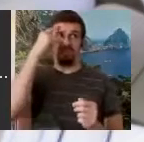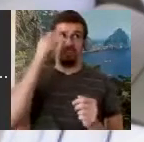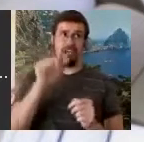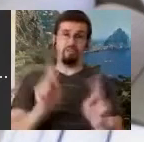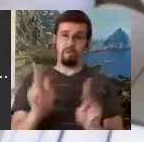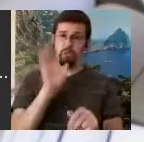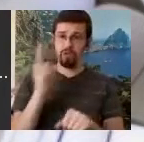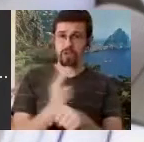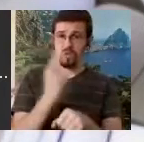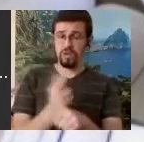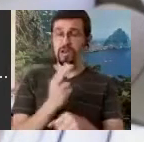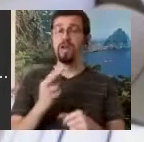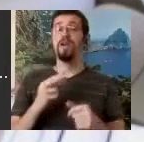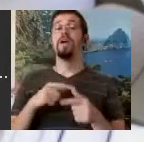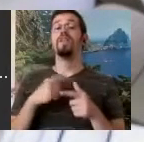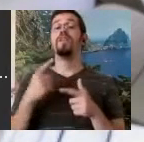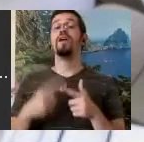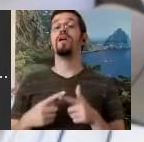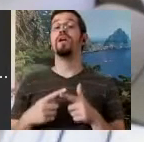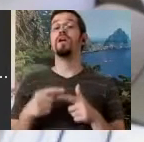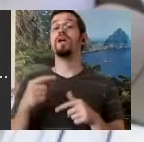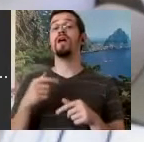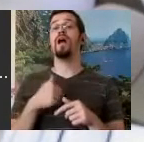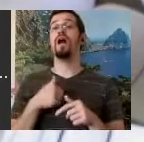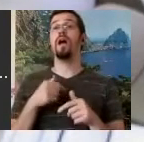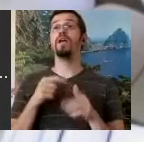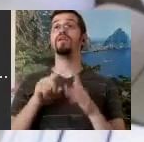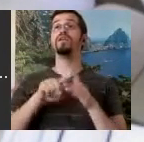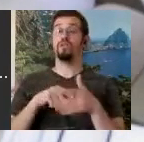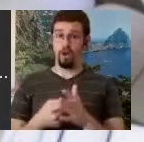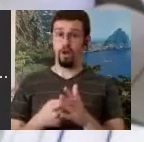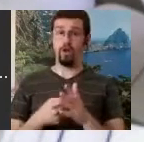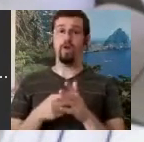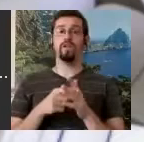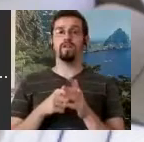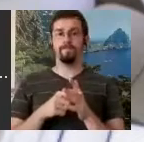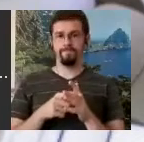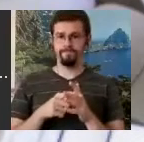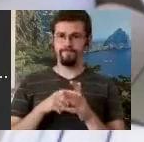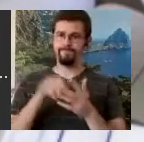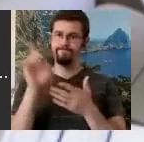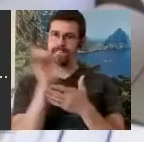as it turned out, I did end up doing some choreography for a school play that had